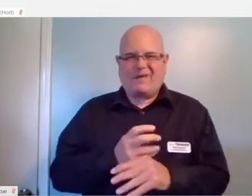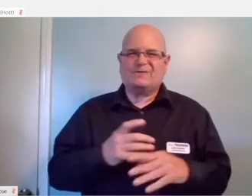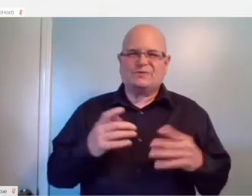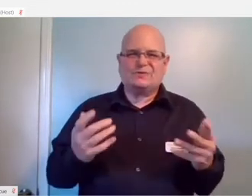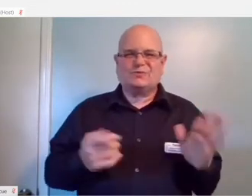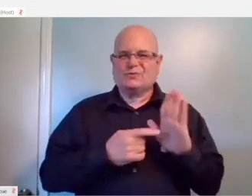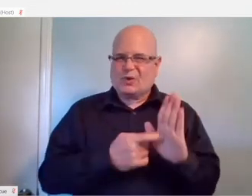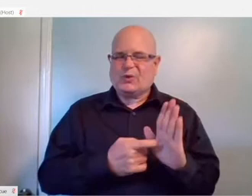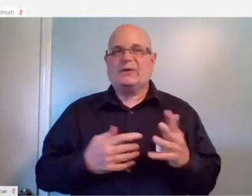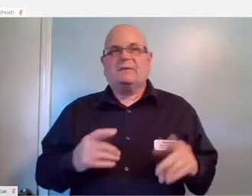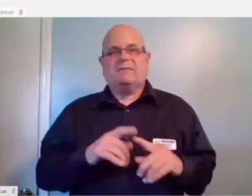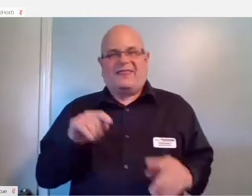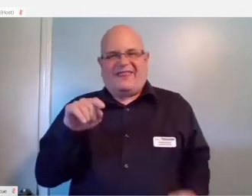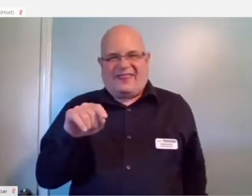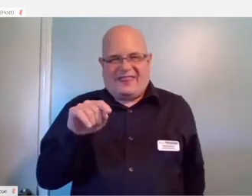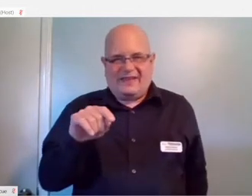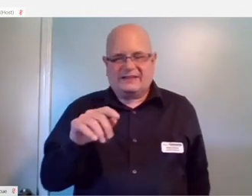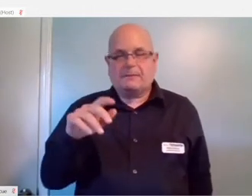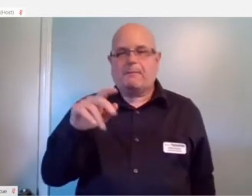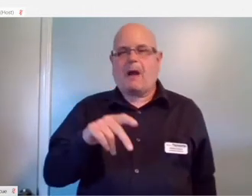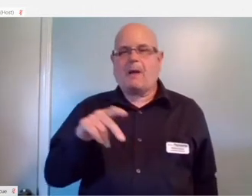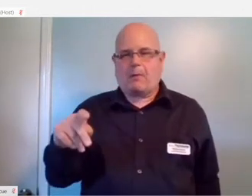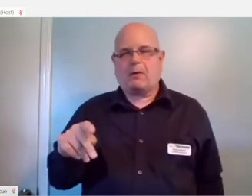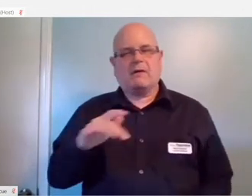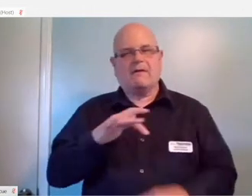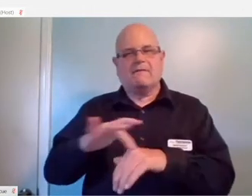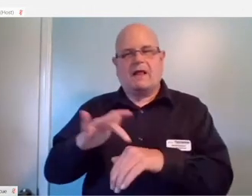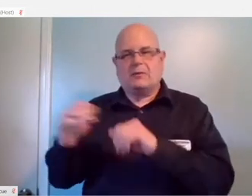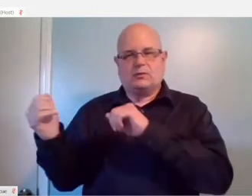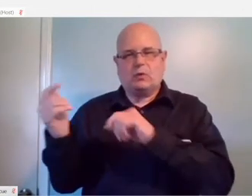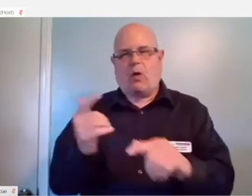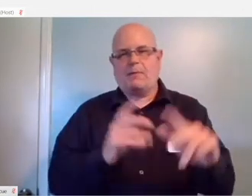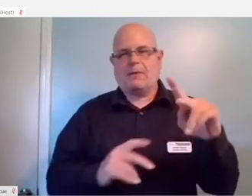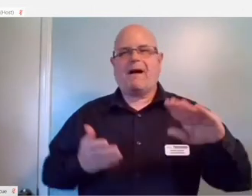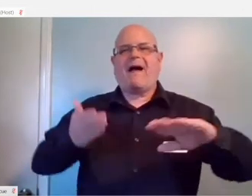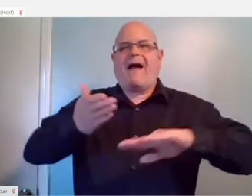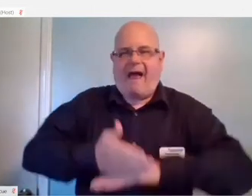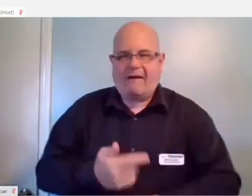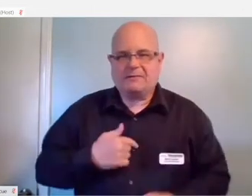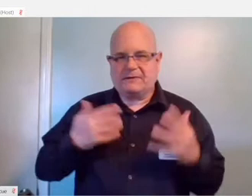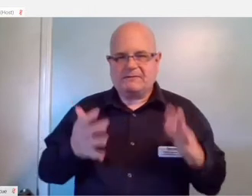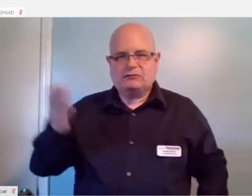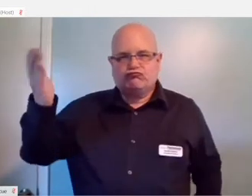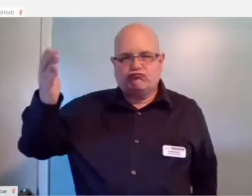However, this Power Point will be available to everyone after the presentation is over